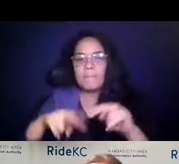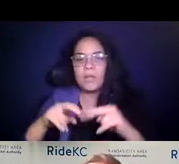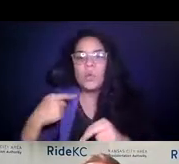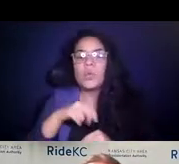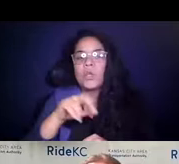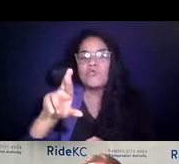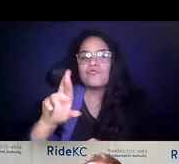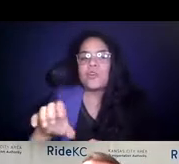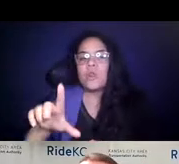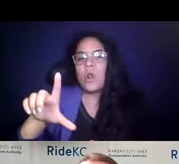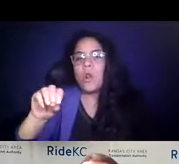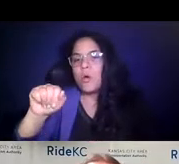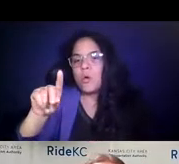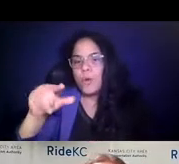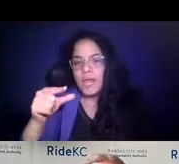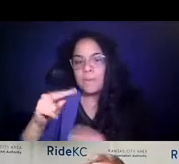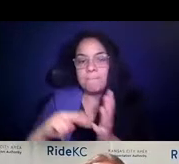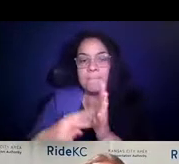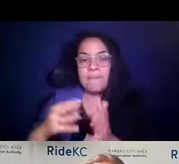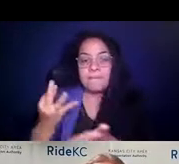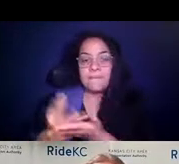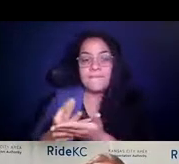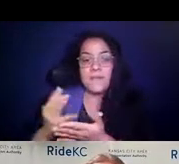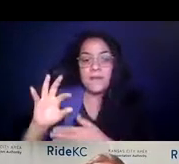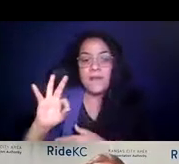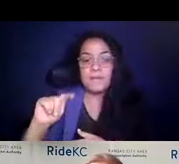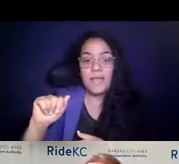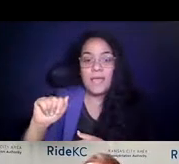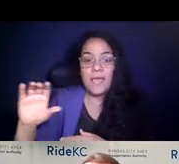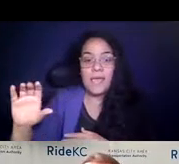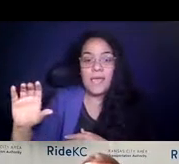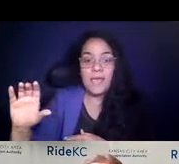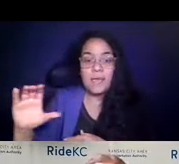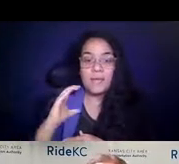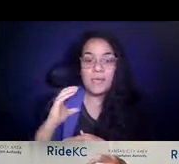14:58:23 The funding that the FTA has been able to point in our direction and has allowed